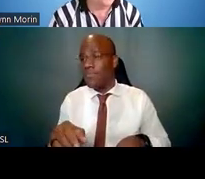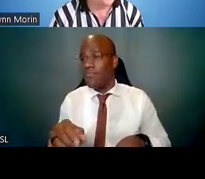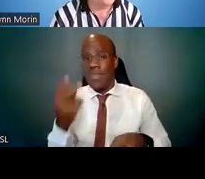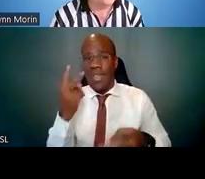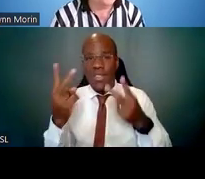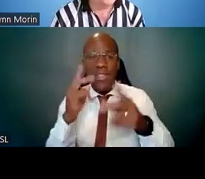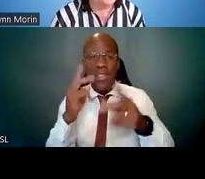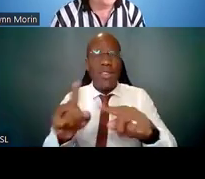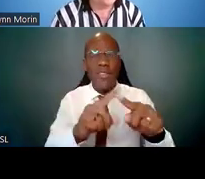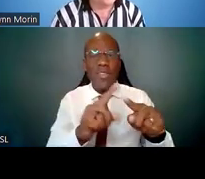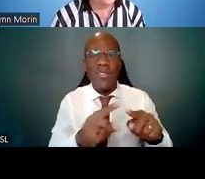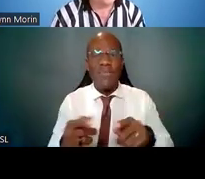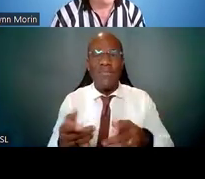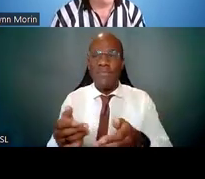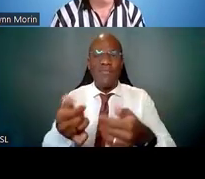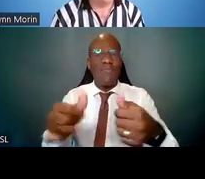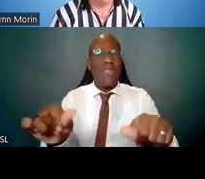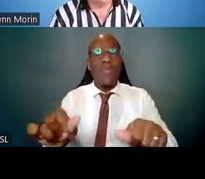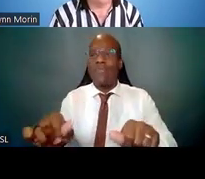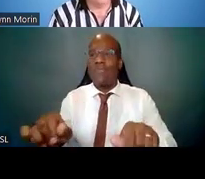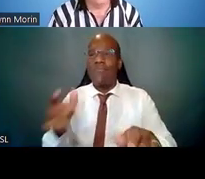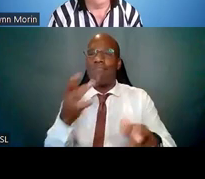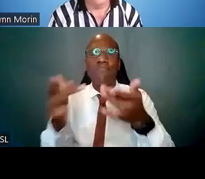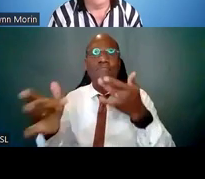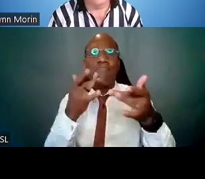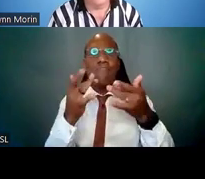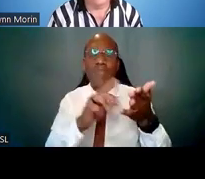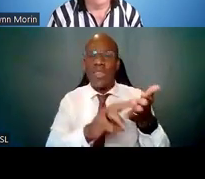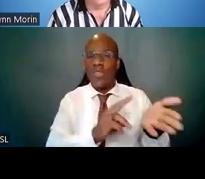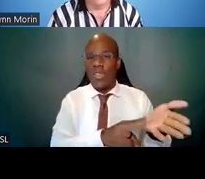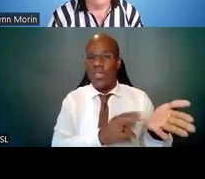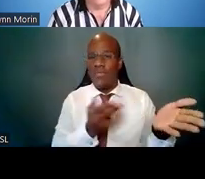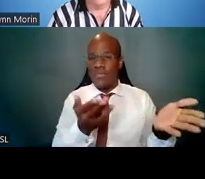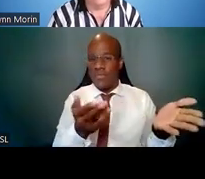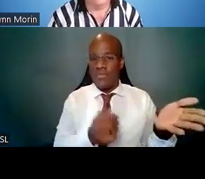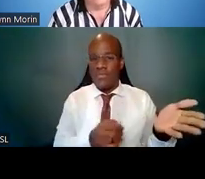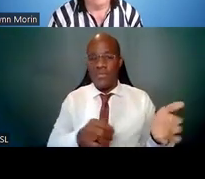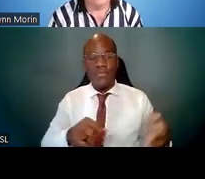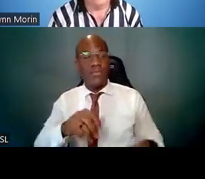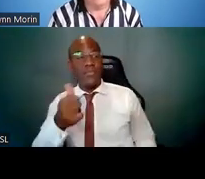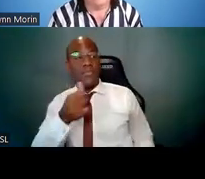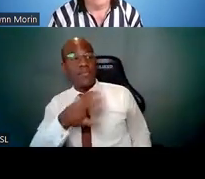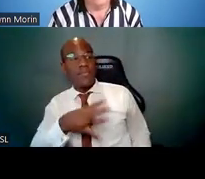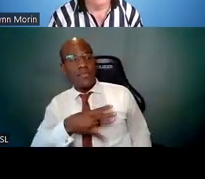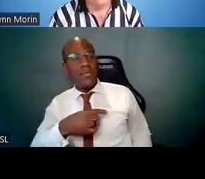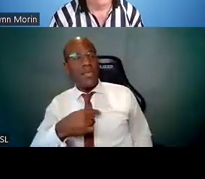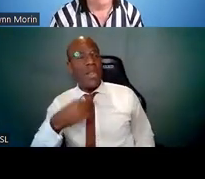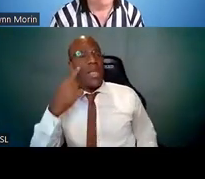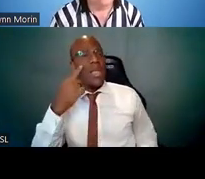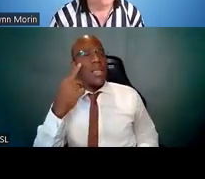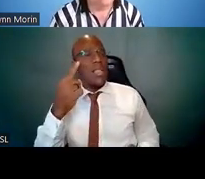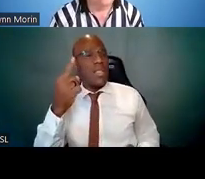where I've found people to go wrong is, they believe that their mentors should be sponsoring,